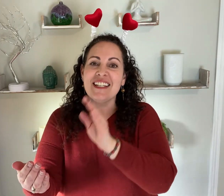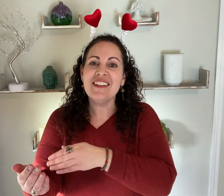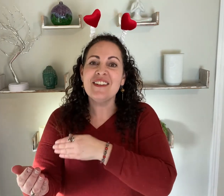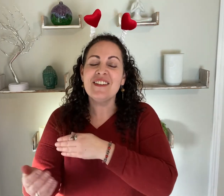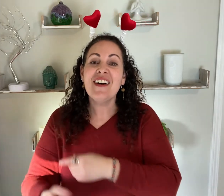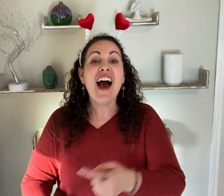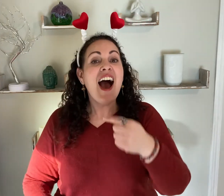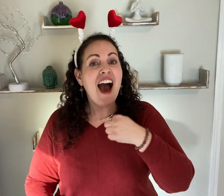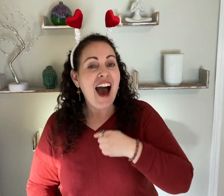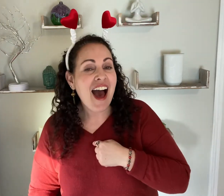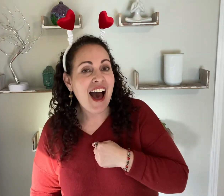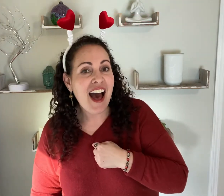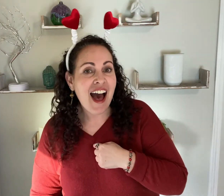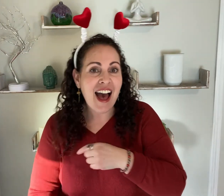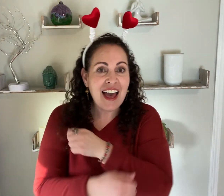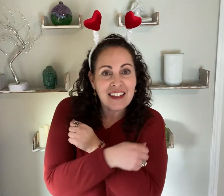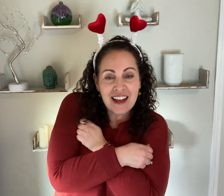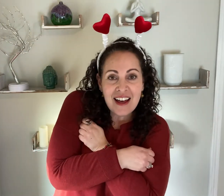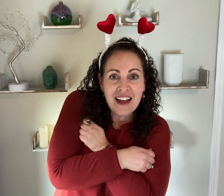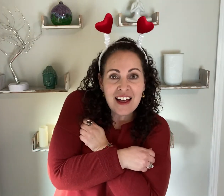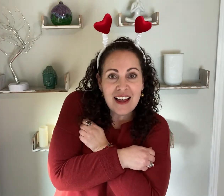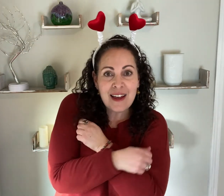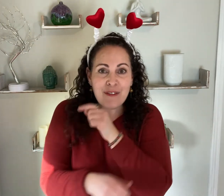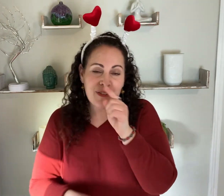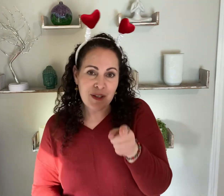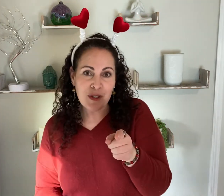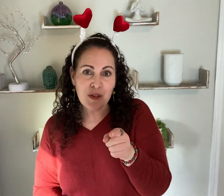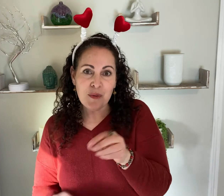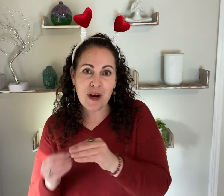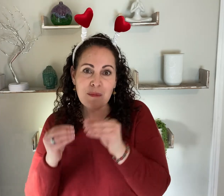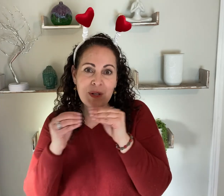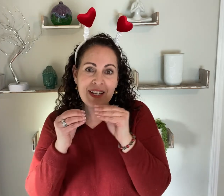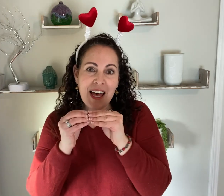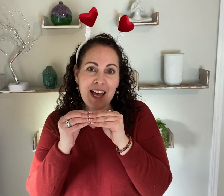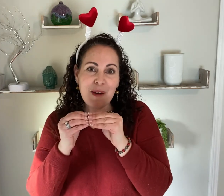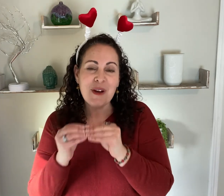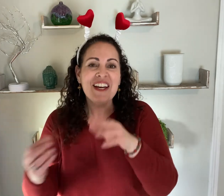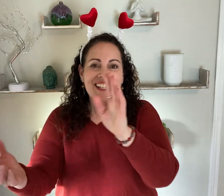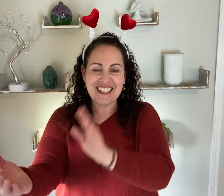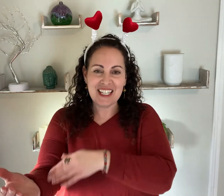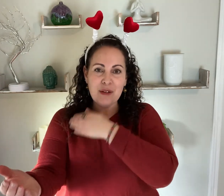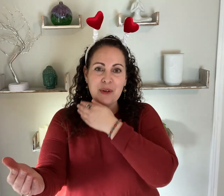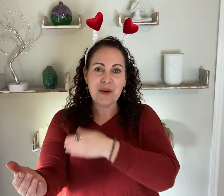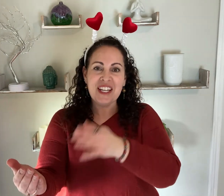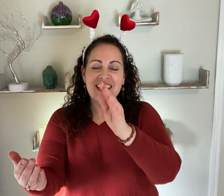do, I love you! One more time!